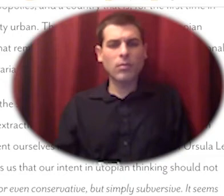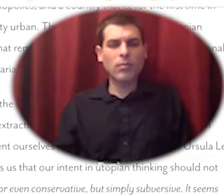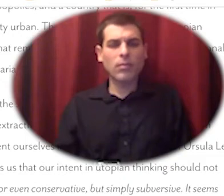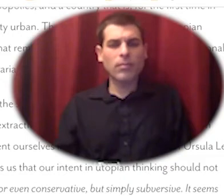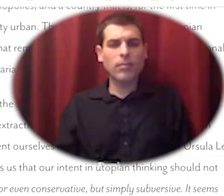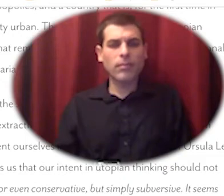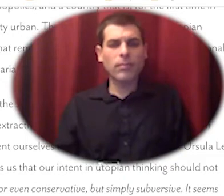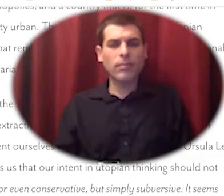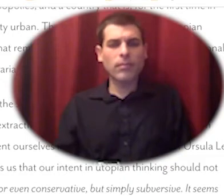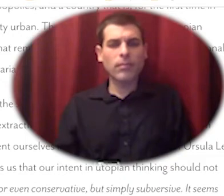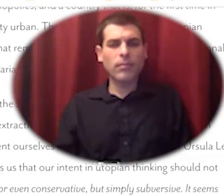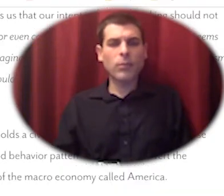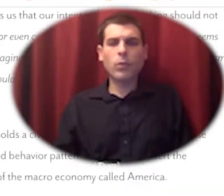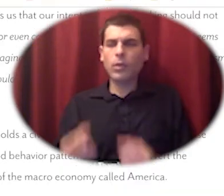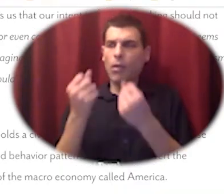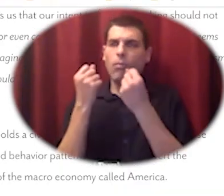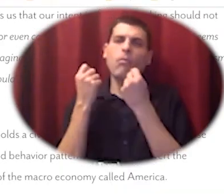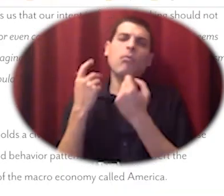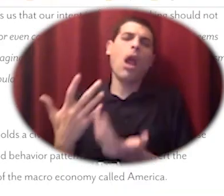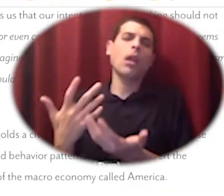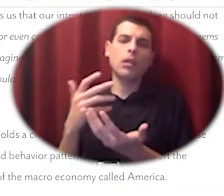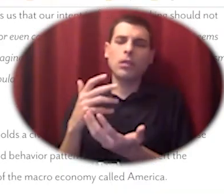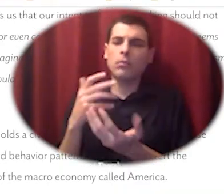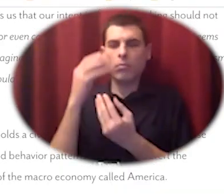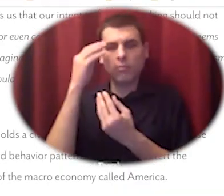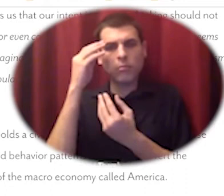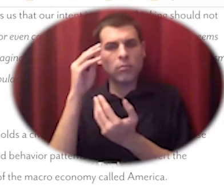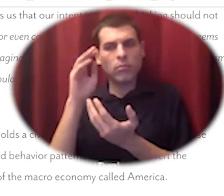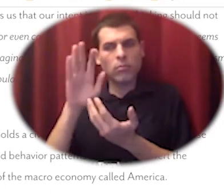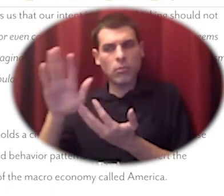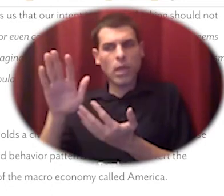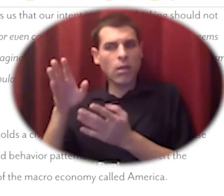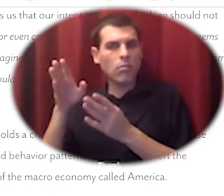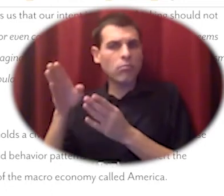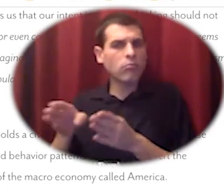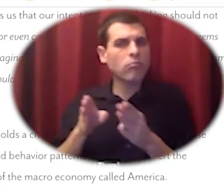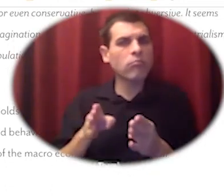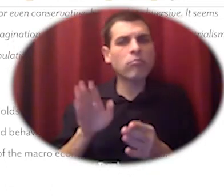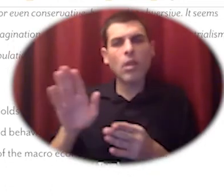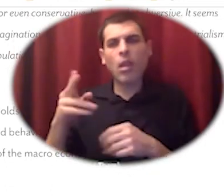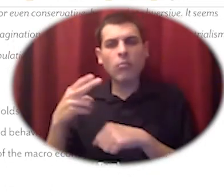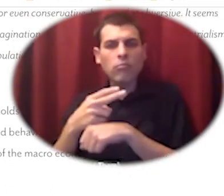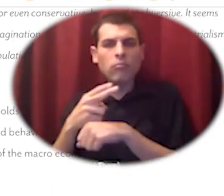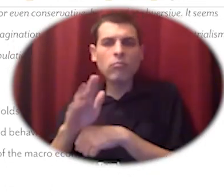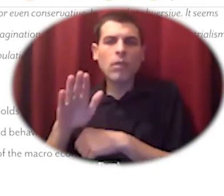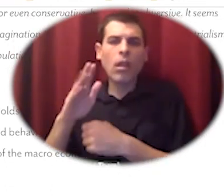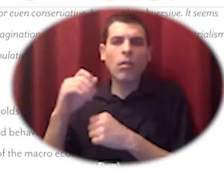principles for us to study in their organizing and in their management